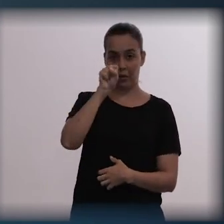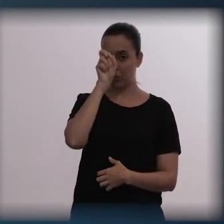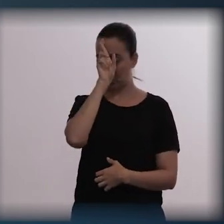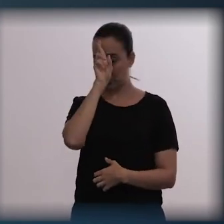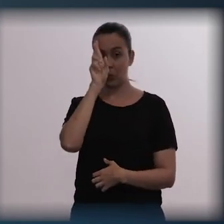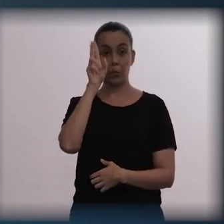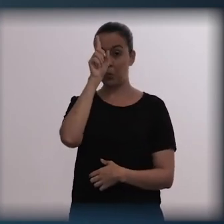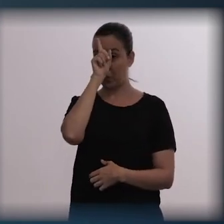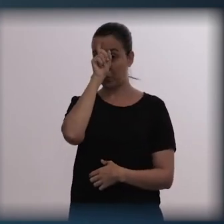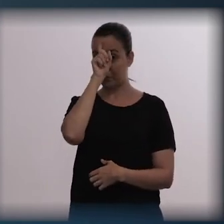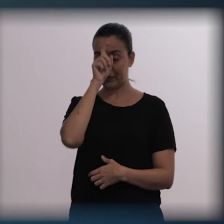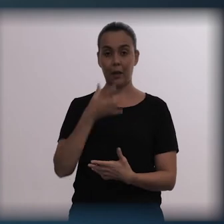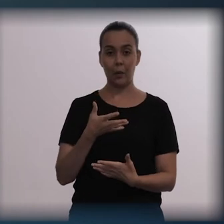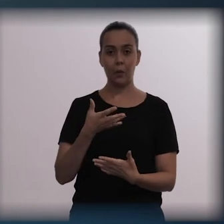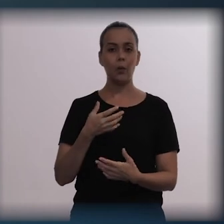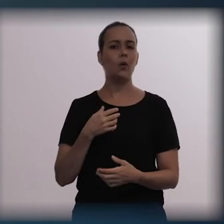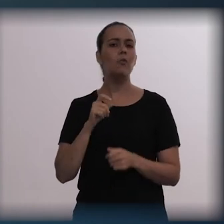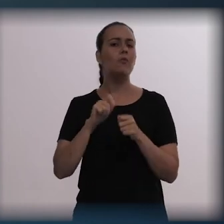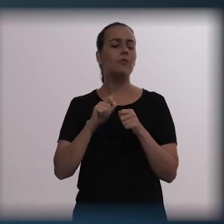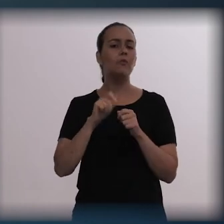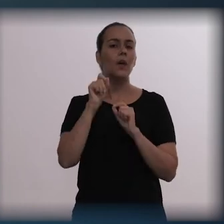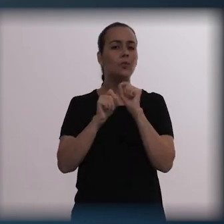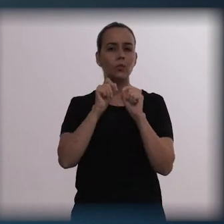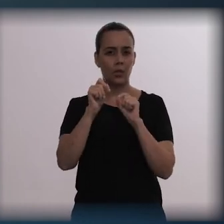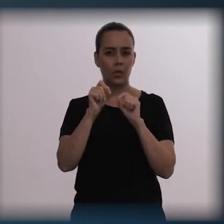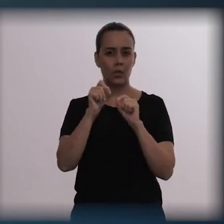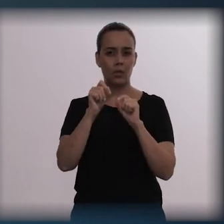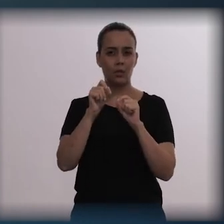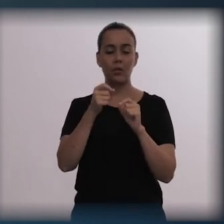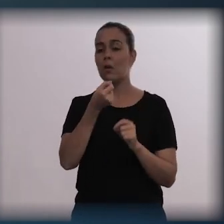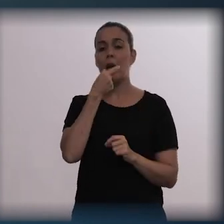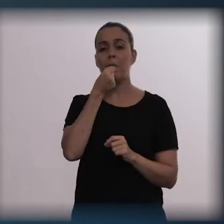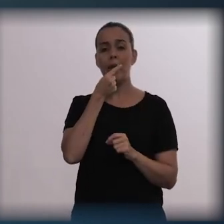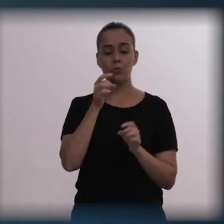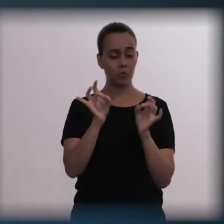and they are often medicated and sent home.